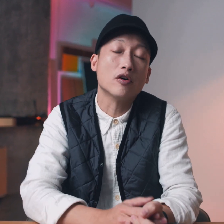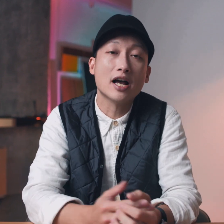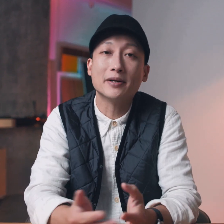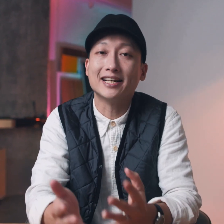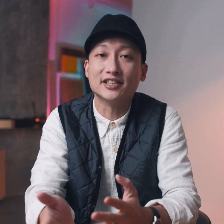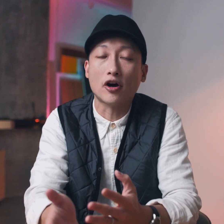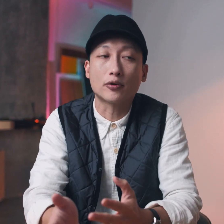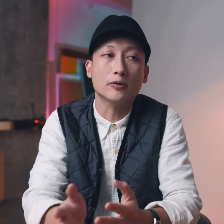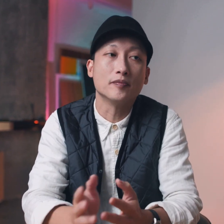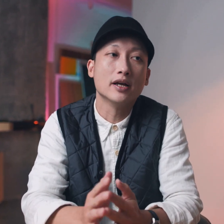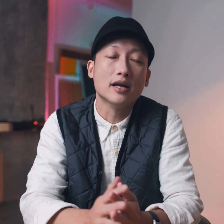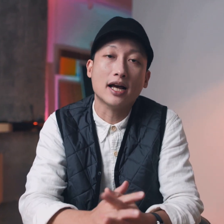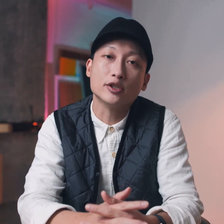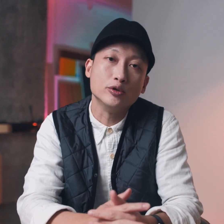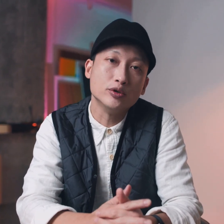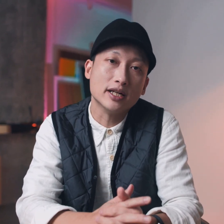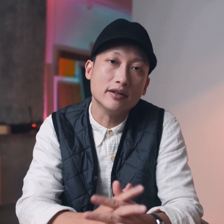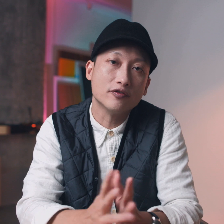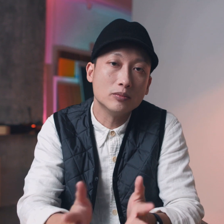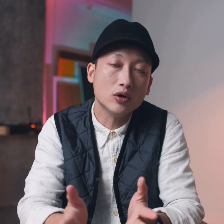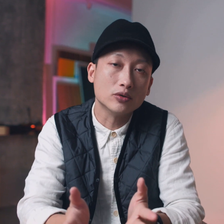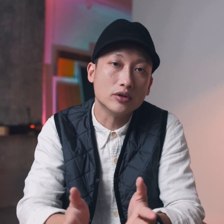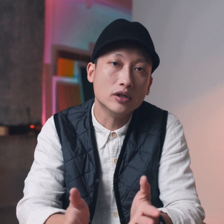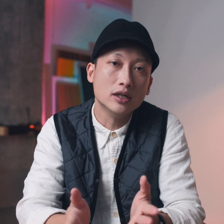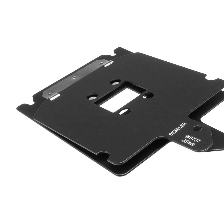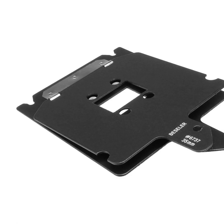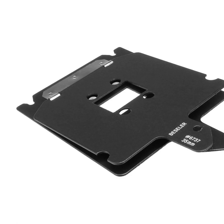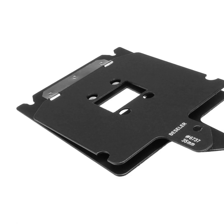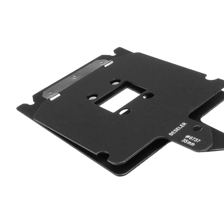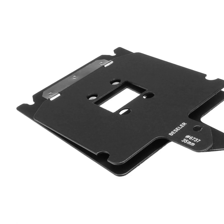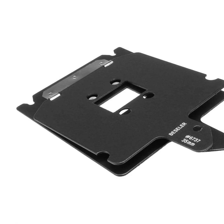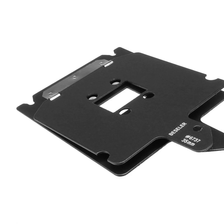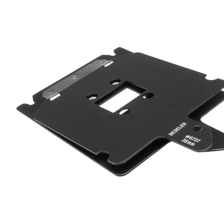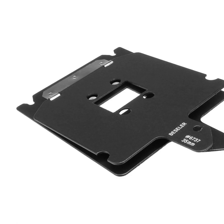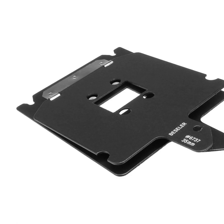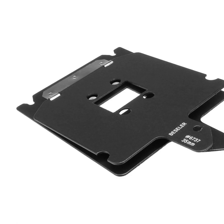was all happening in the dark room I had to use a film holder two pieces of metal hinged together